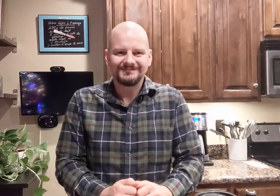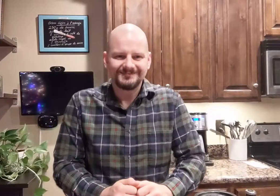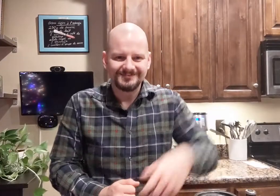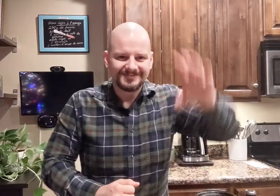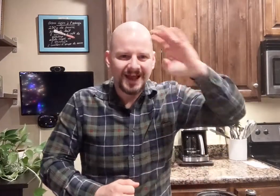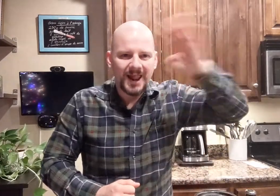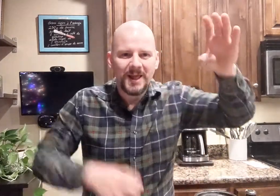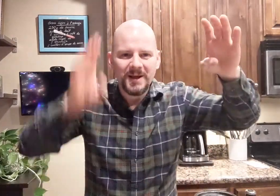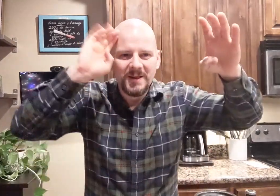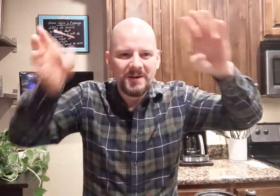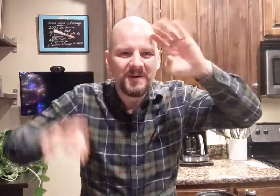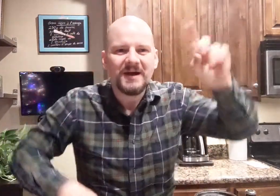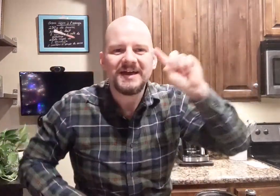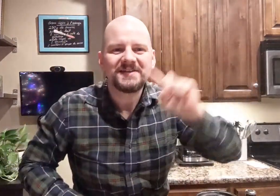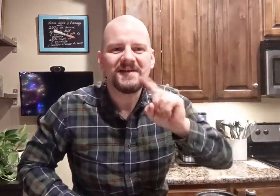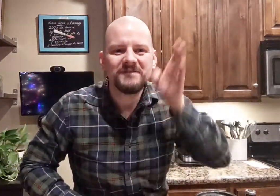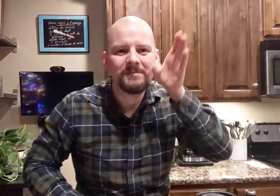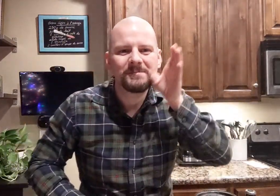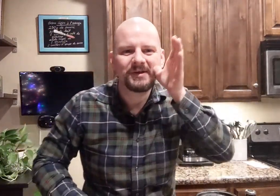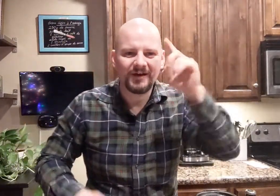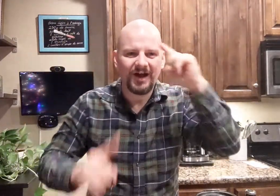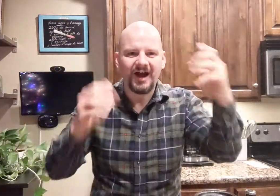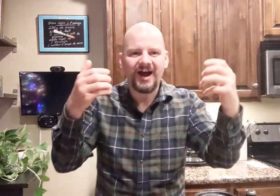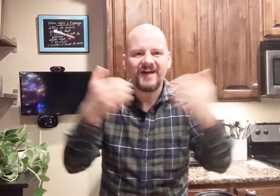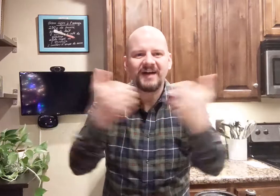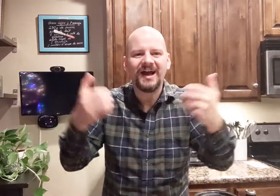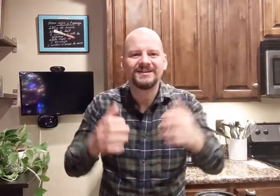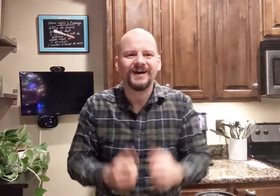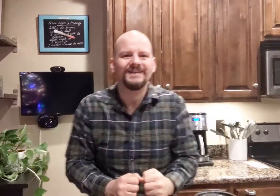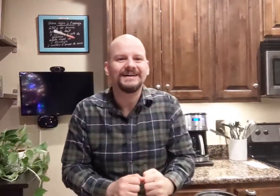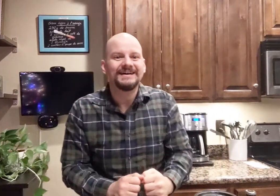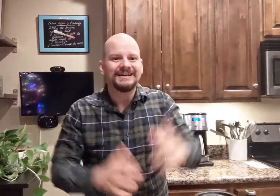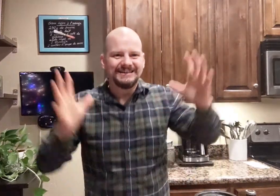Hello, Deaf Beer Aficionado!